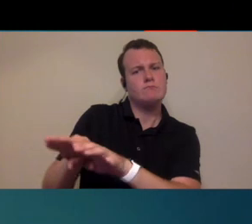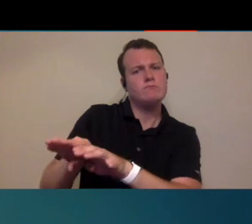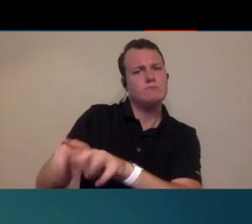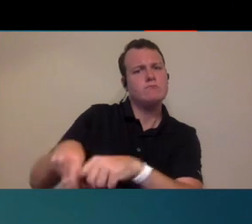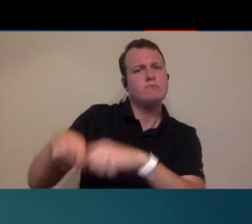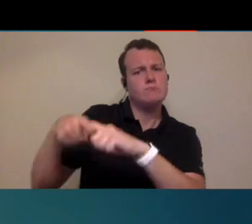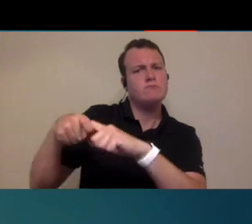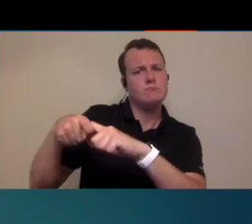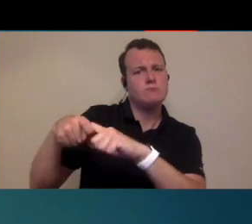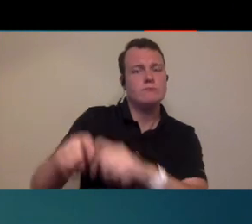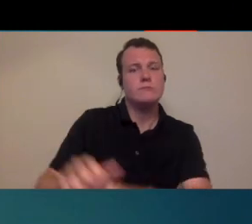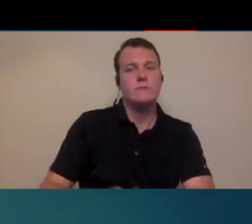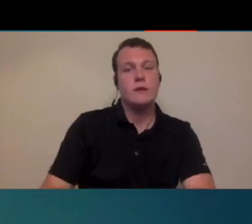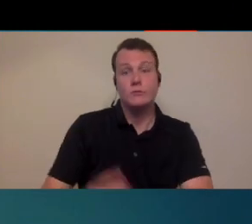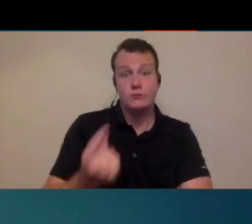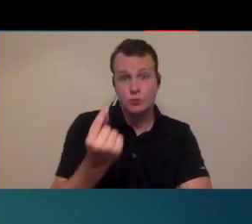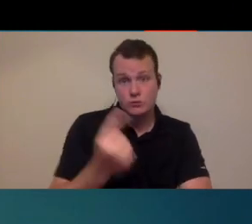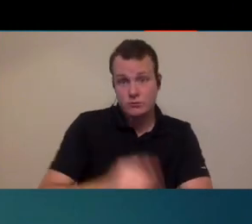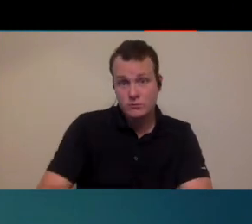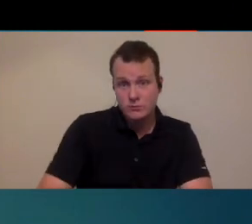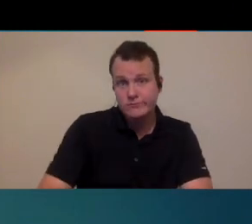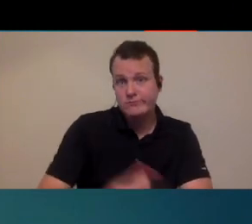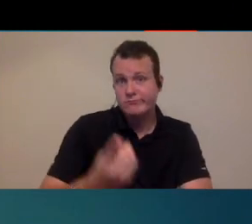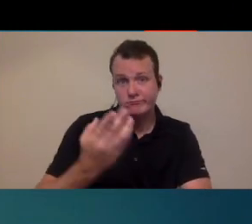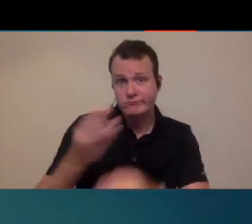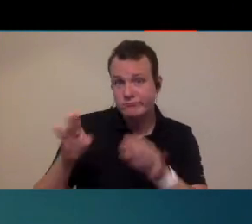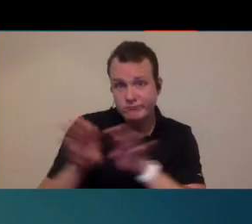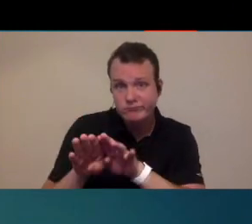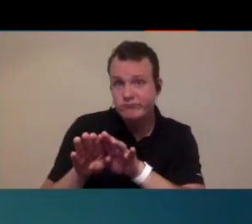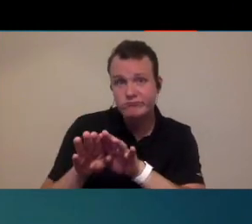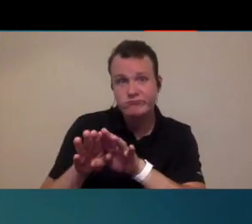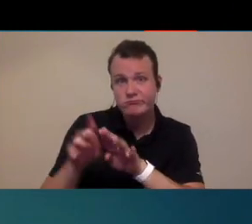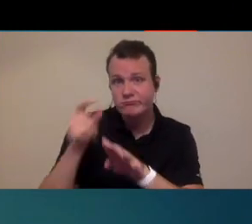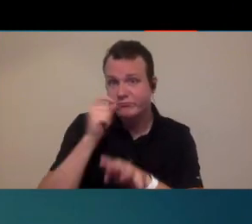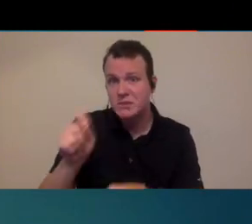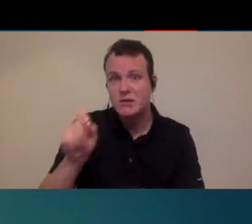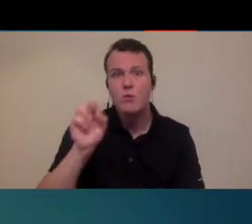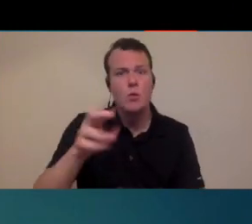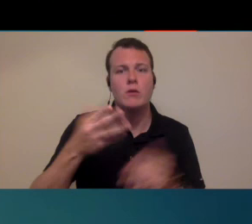close what do you do do you close your doors or do you operate a business as